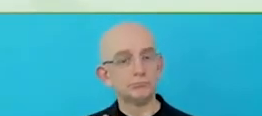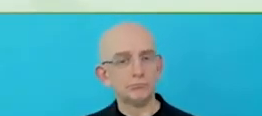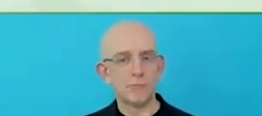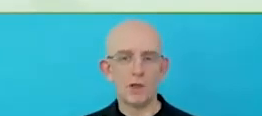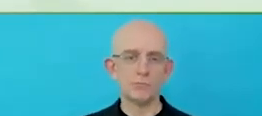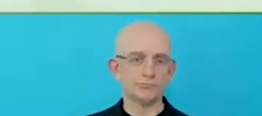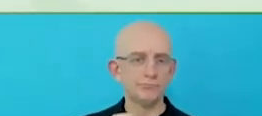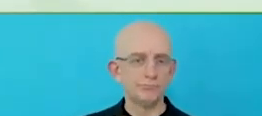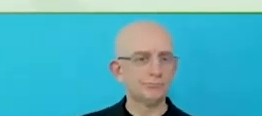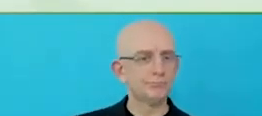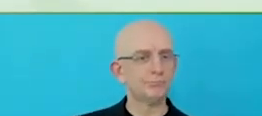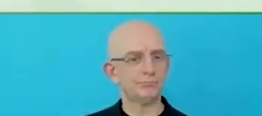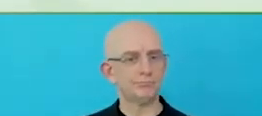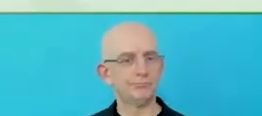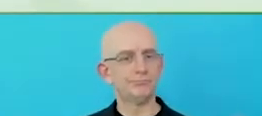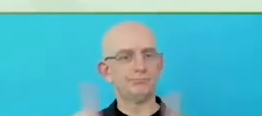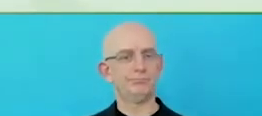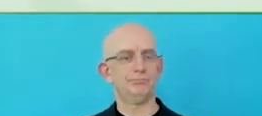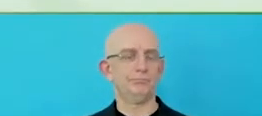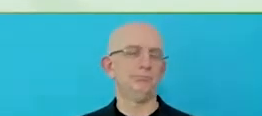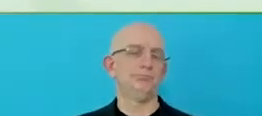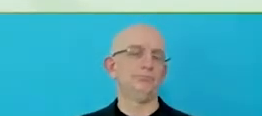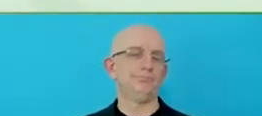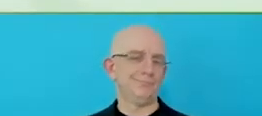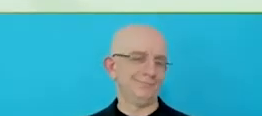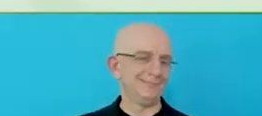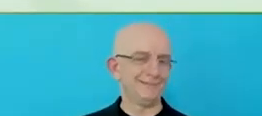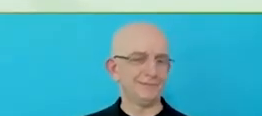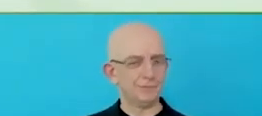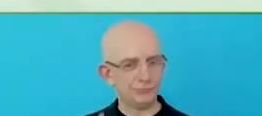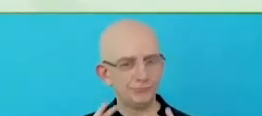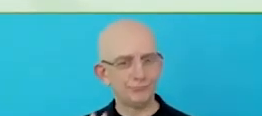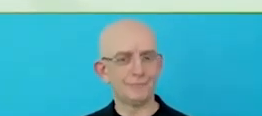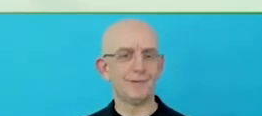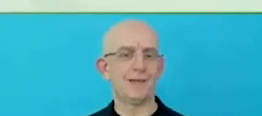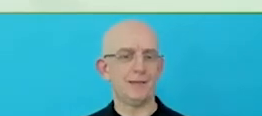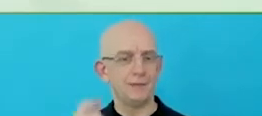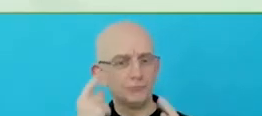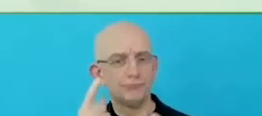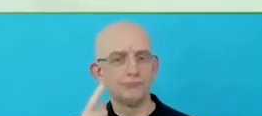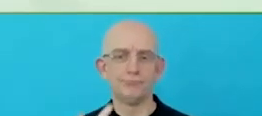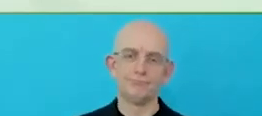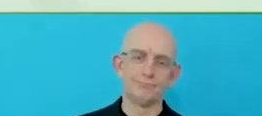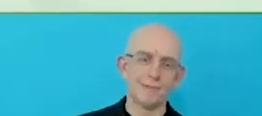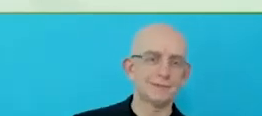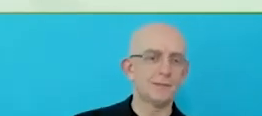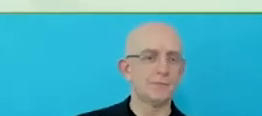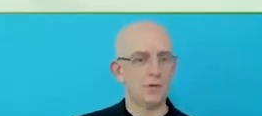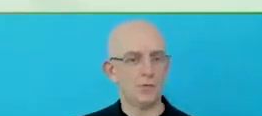and inclusion is really one of them that underpins our others. To serve, integrity, family and community.